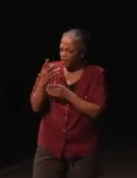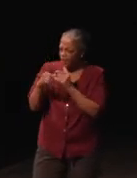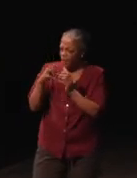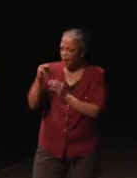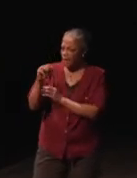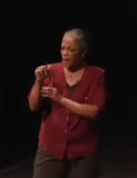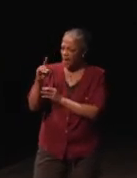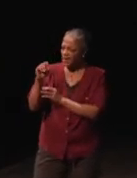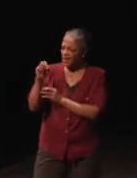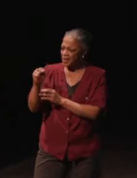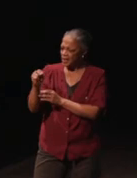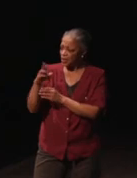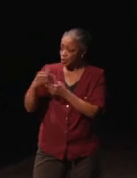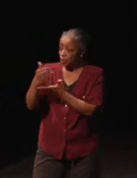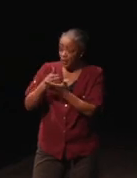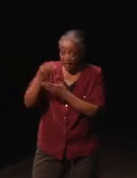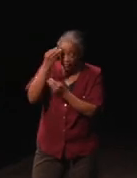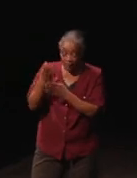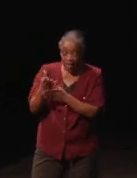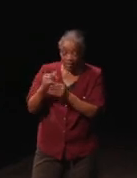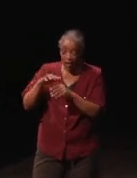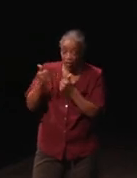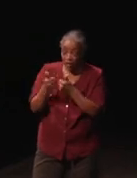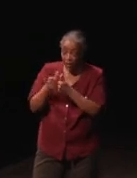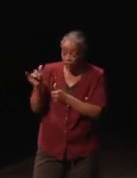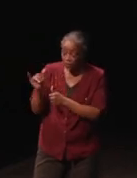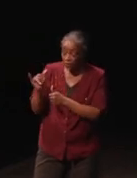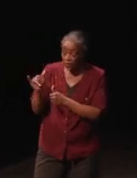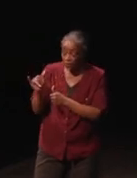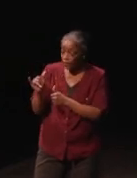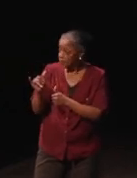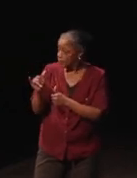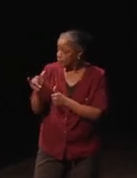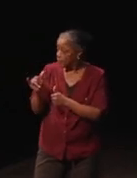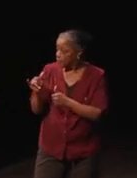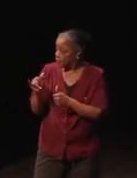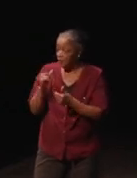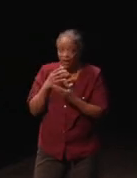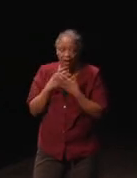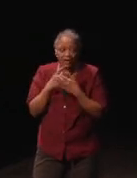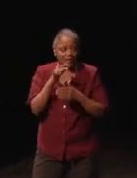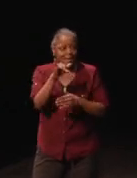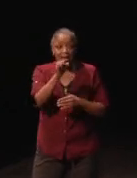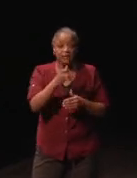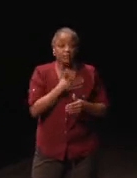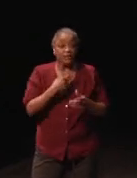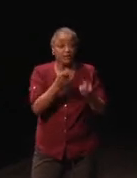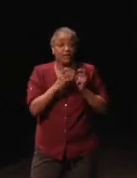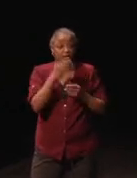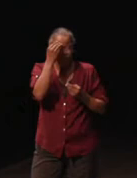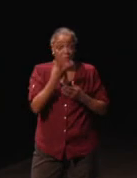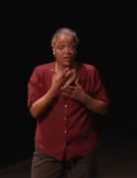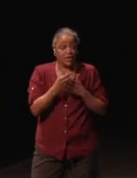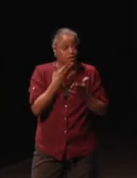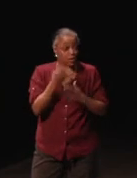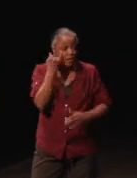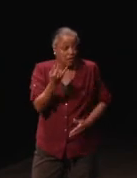Well, do you collect information on other games too?" I had no reason to say no. I'm like, "Yes, please give us information. That's a really good idea."